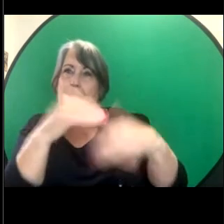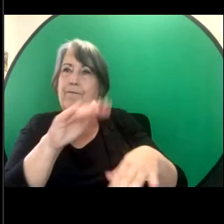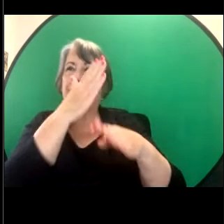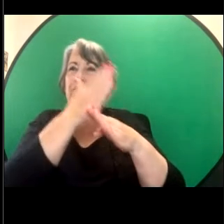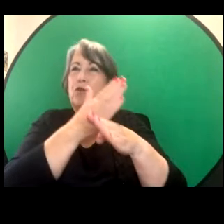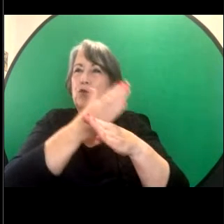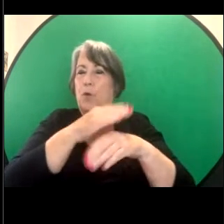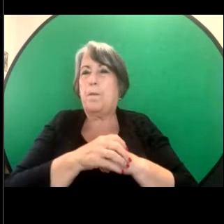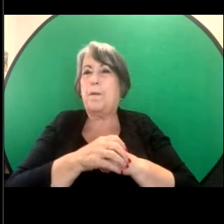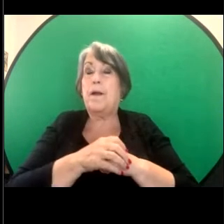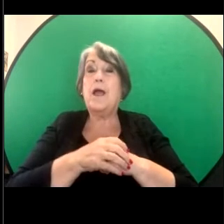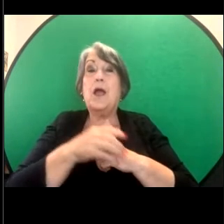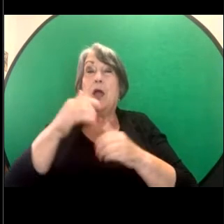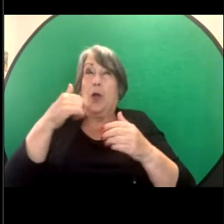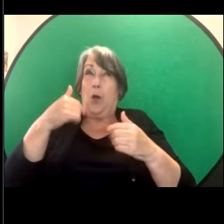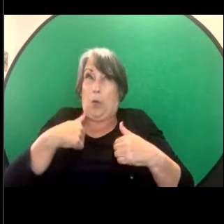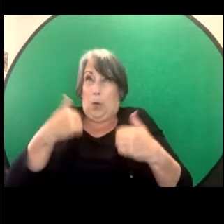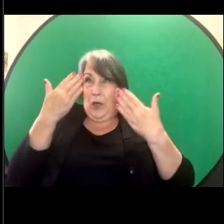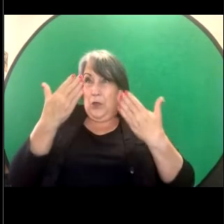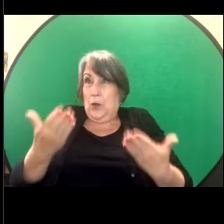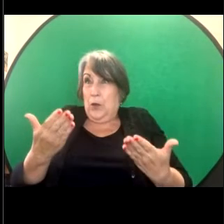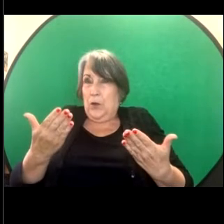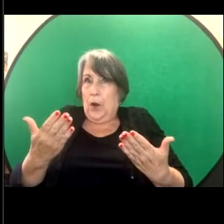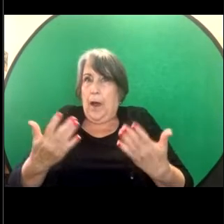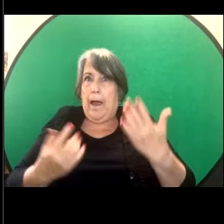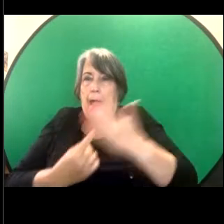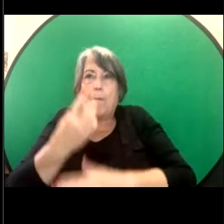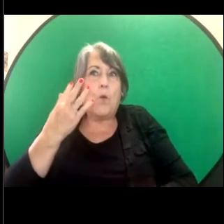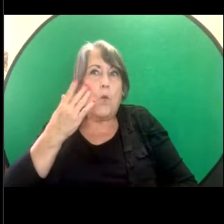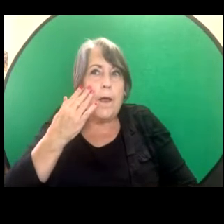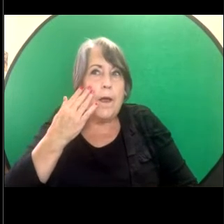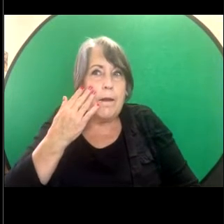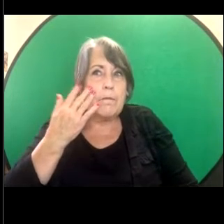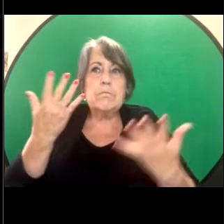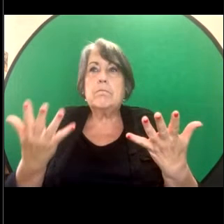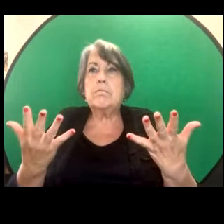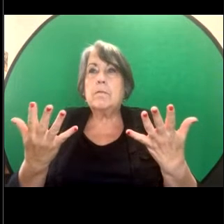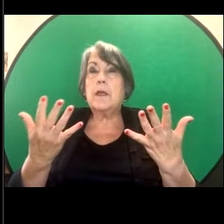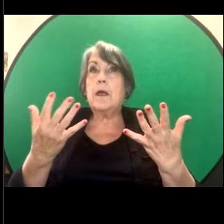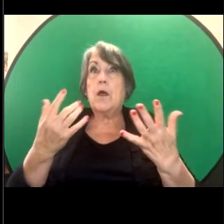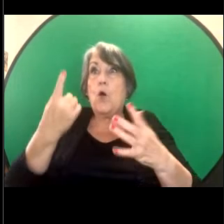and so we don't know when this happened, if it might be more than a year or more than